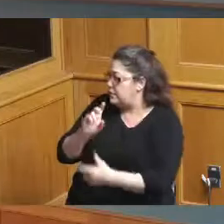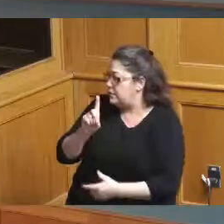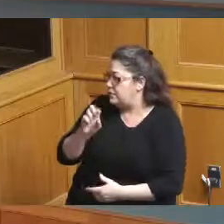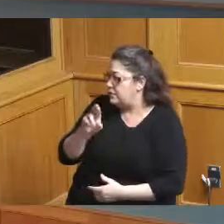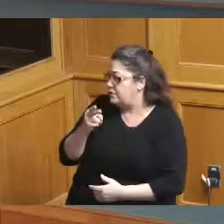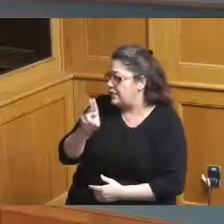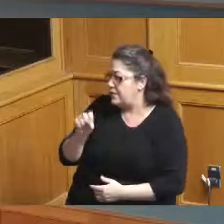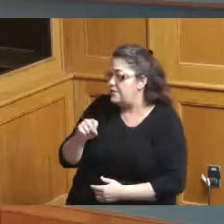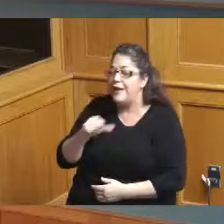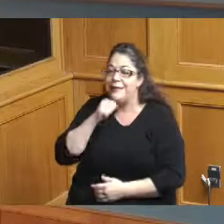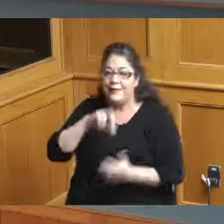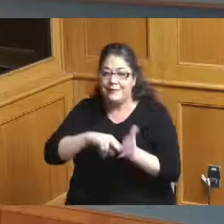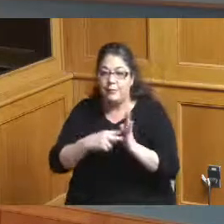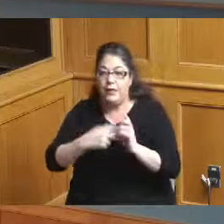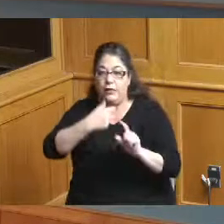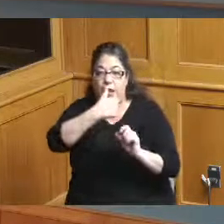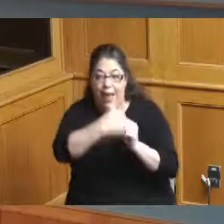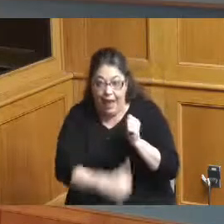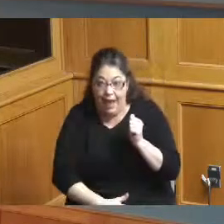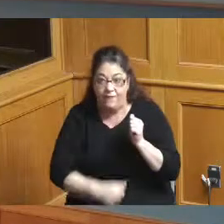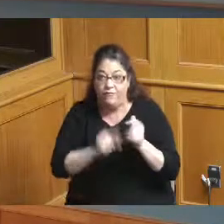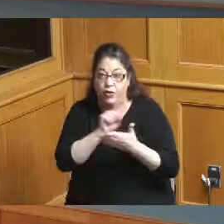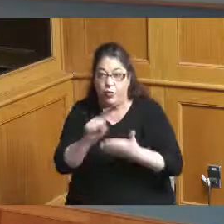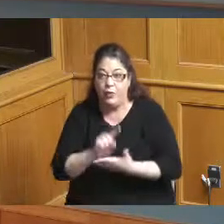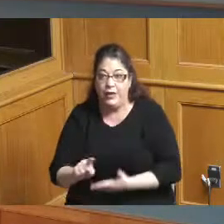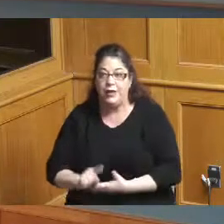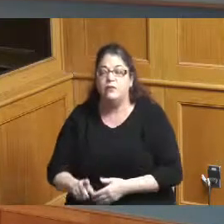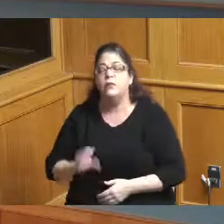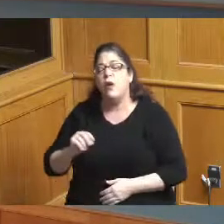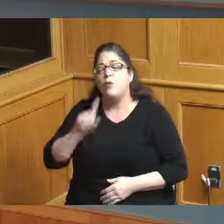staff meeting because I think that probably would be too much but I think quarterly makes sense me